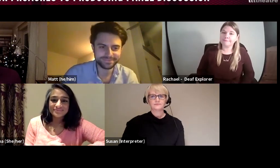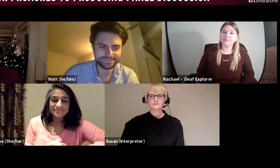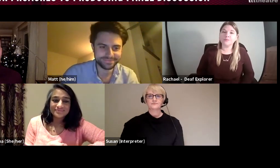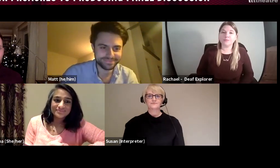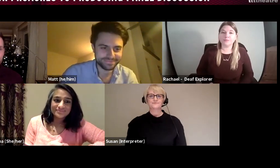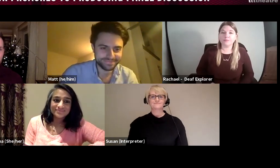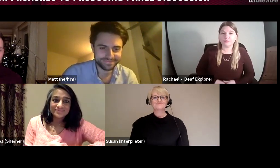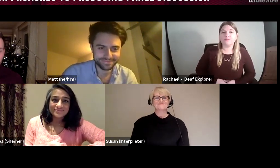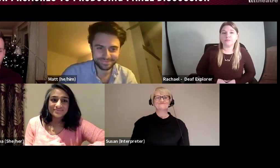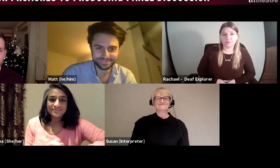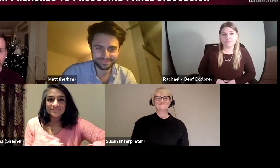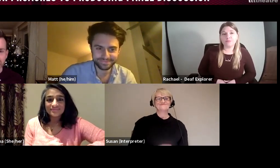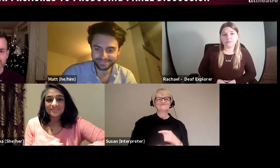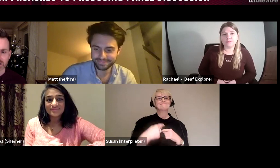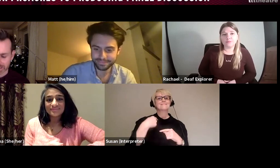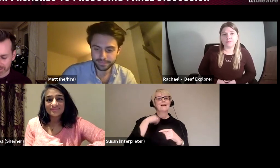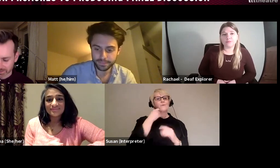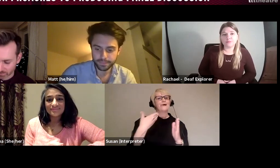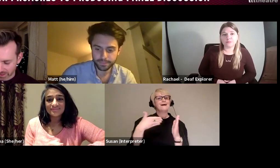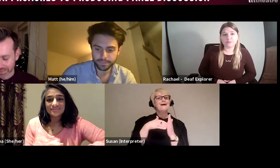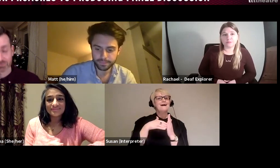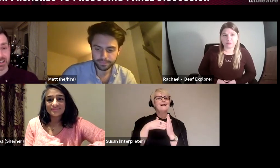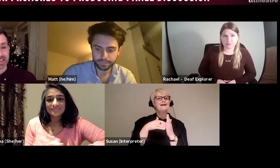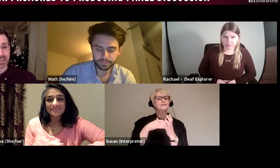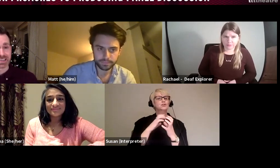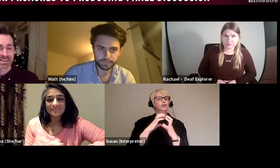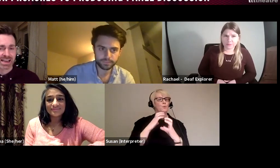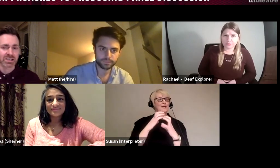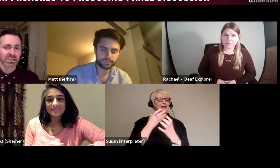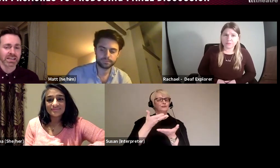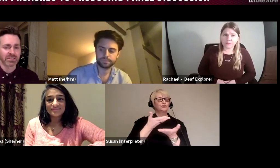Yes, I would add that communication I think is really key, and a shared vision